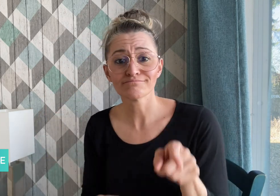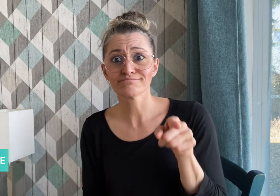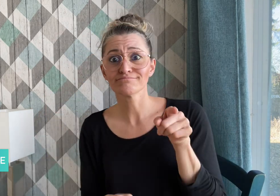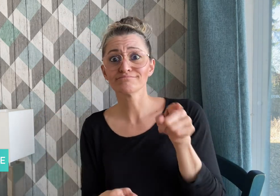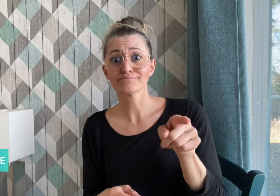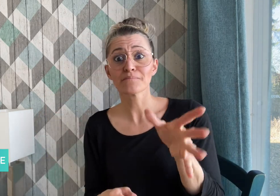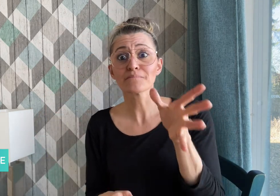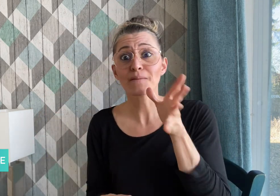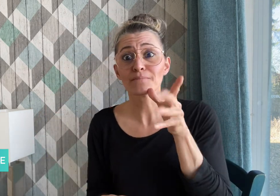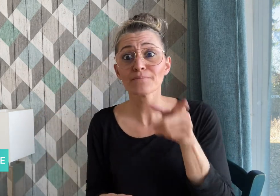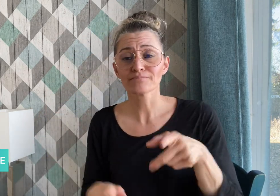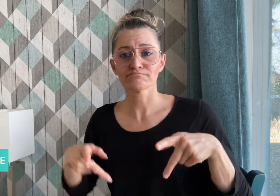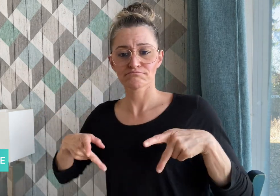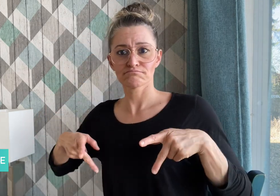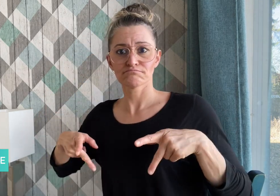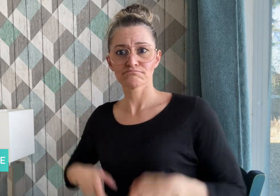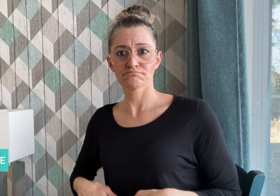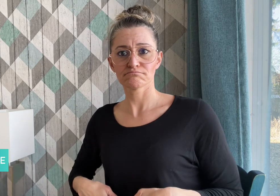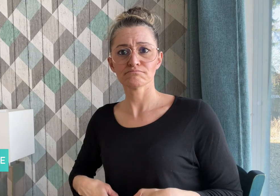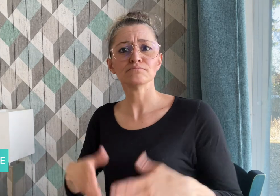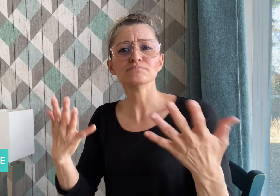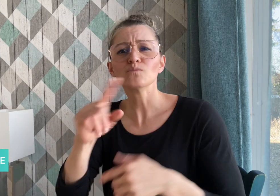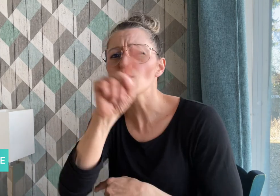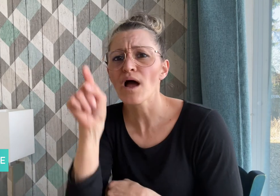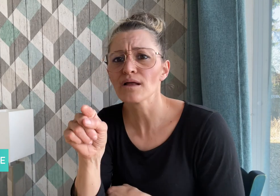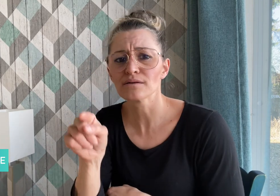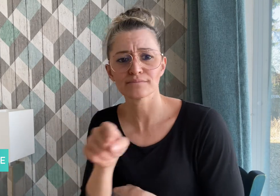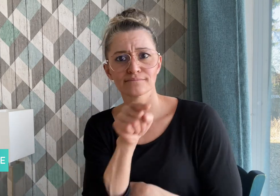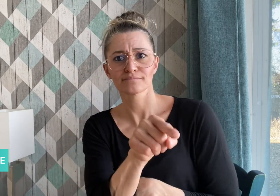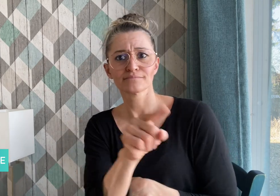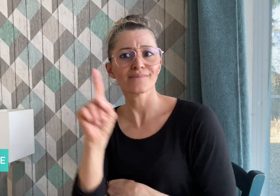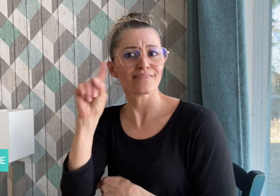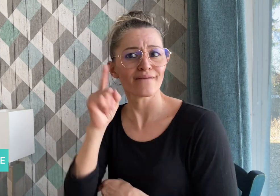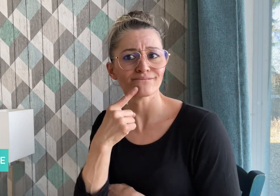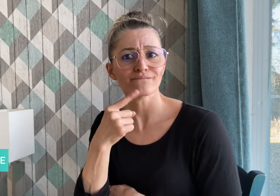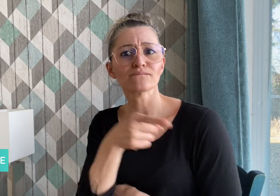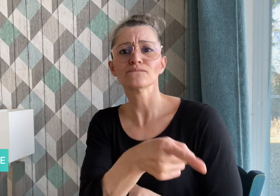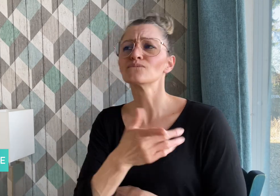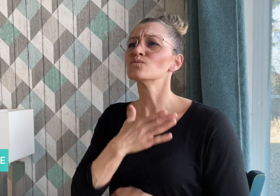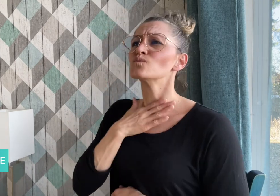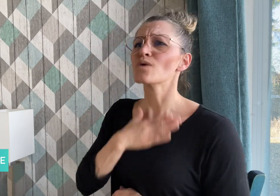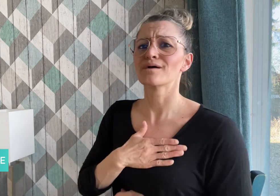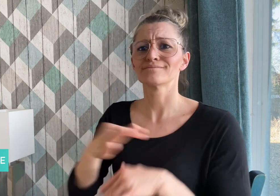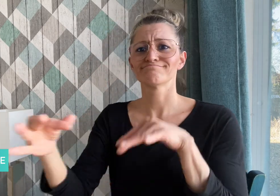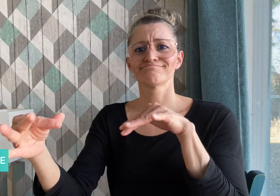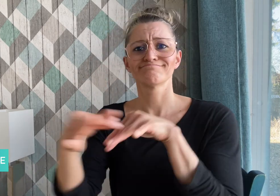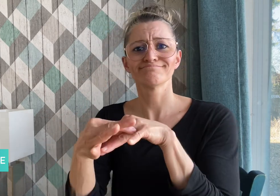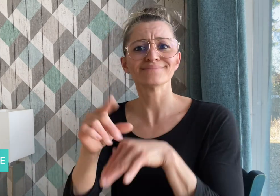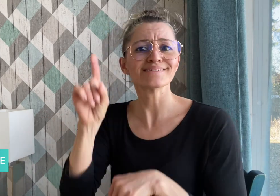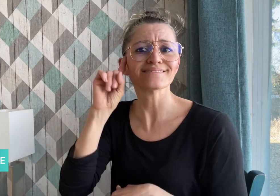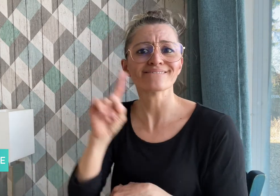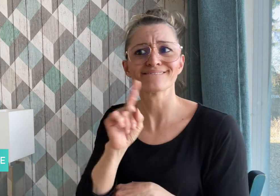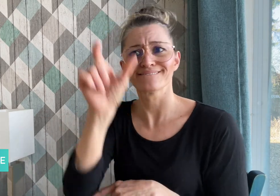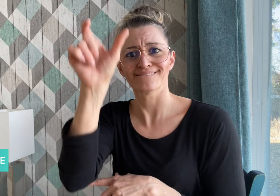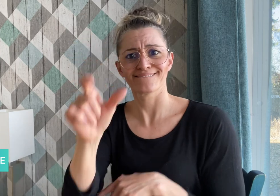to marry a Deaf person. Maritta said “I was asked